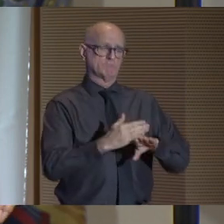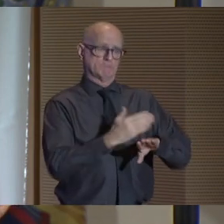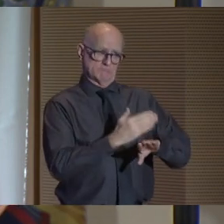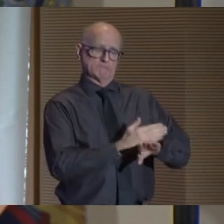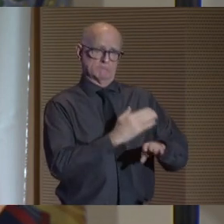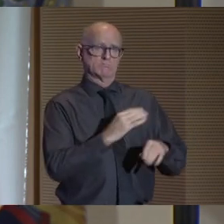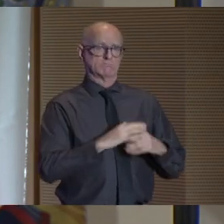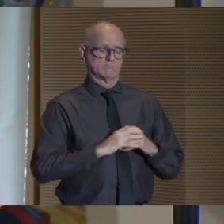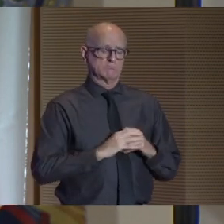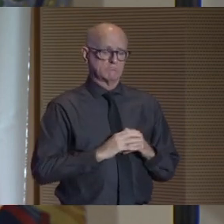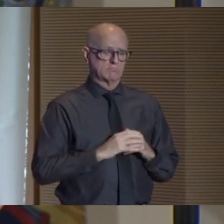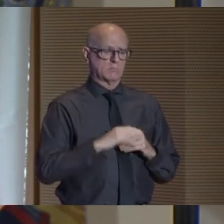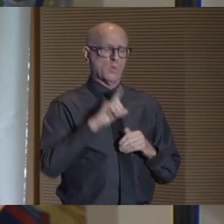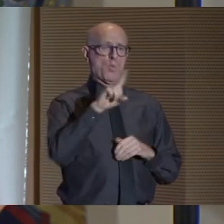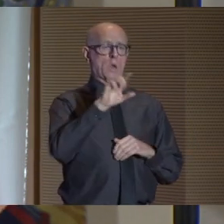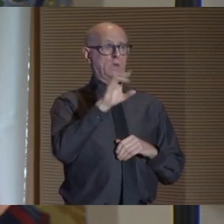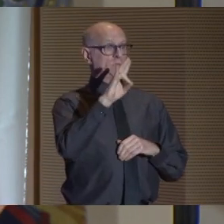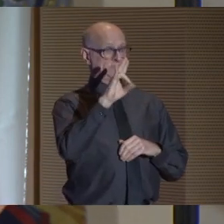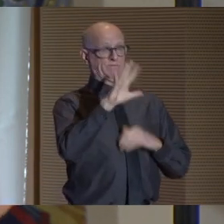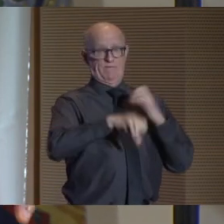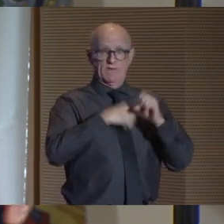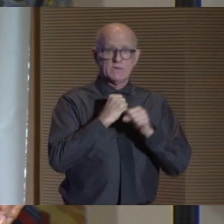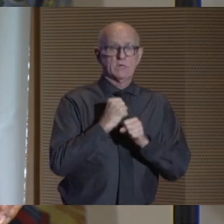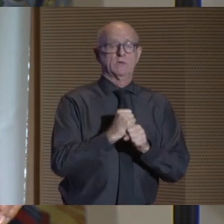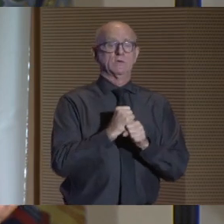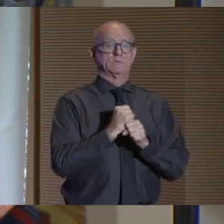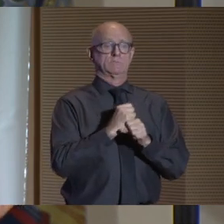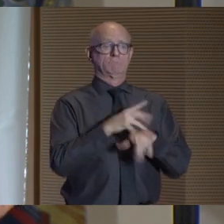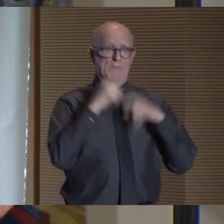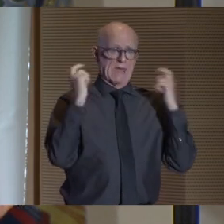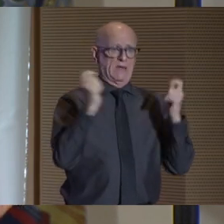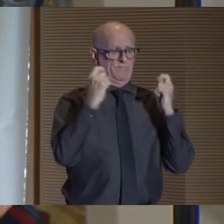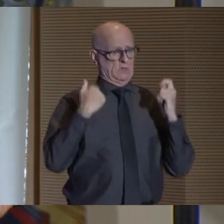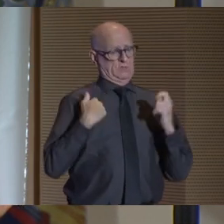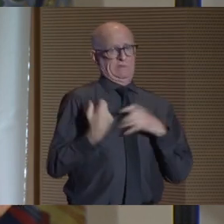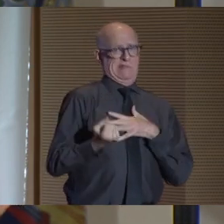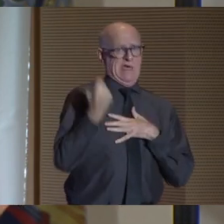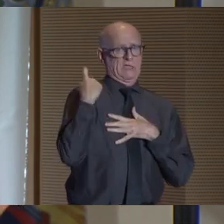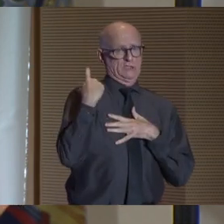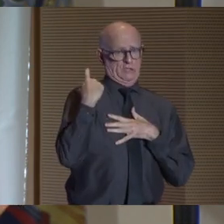For 175 years, an anniversary we celebrated last year,